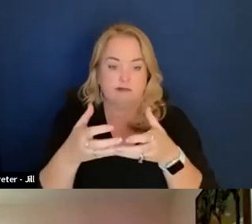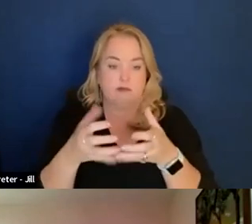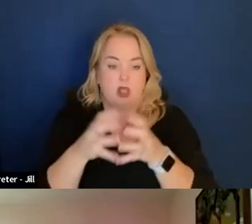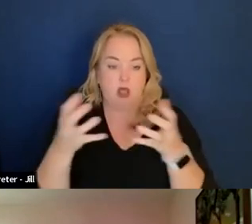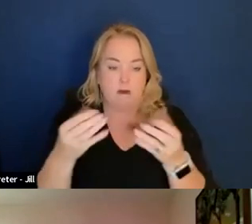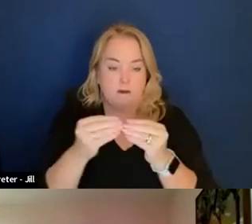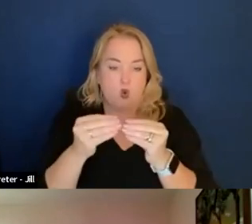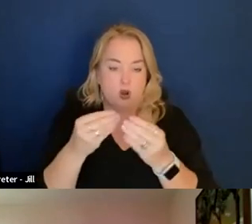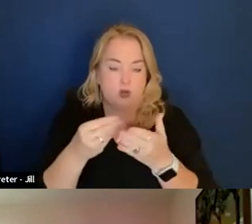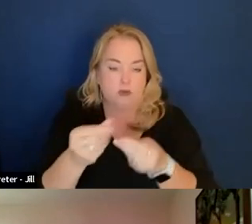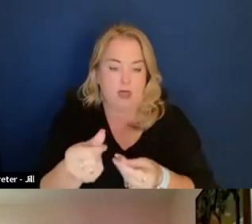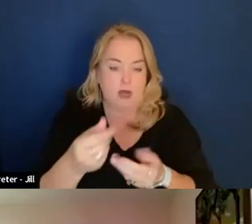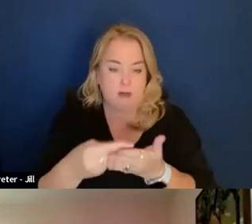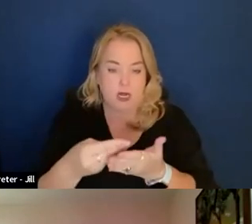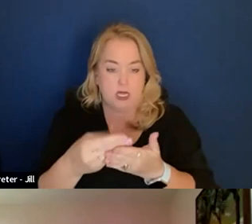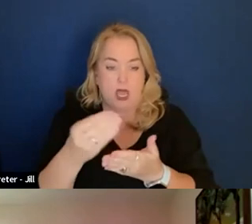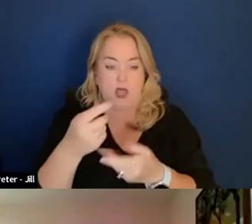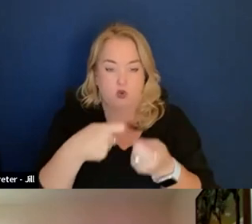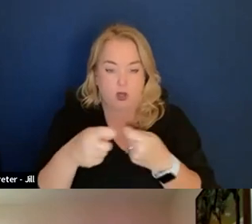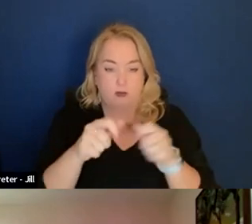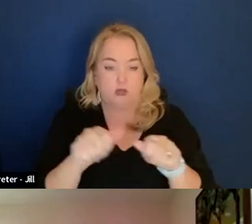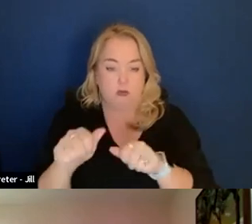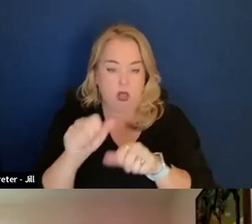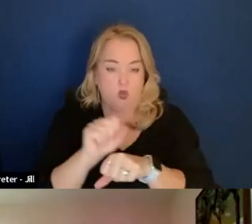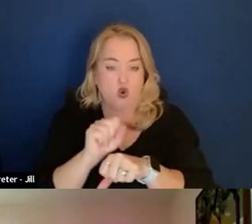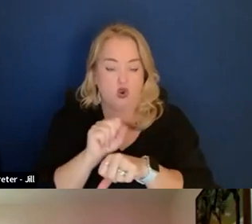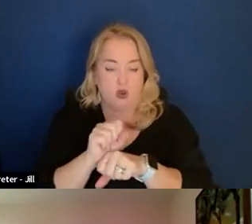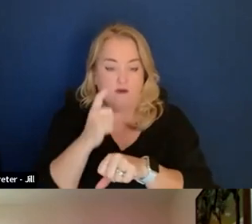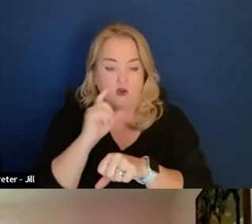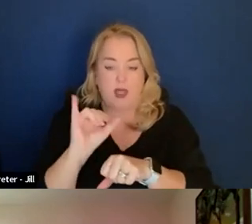And they do reimbursable work if it is like through GSA FEDSIM,